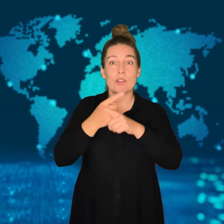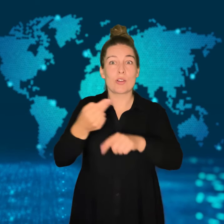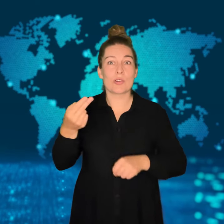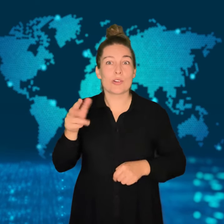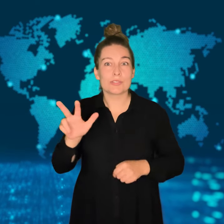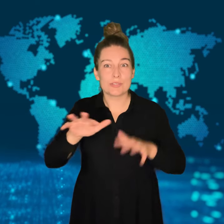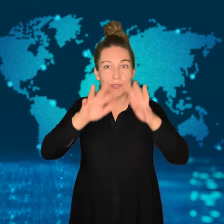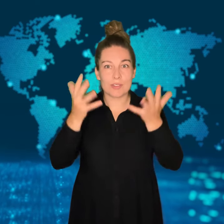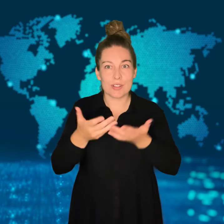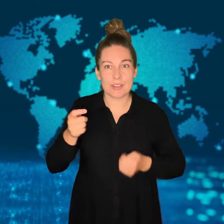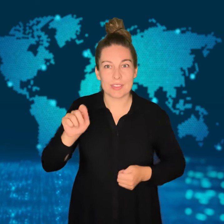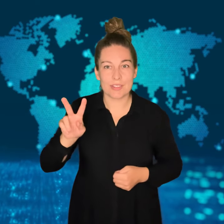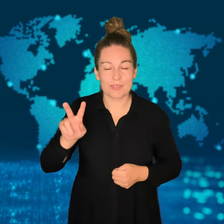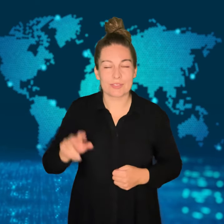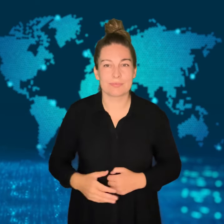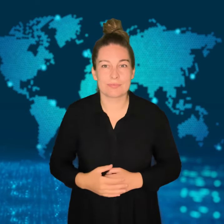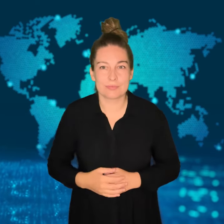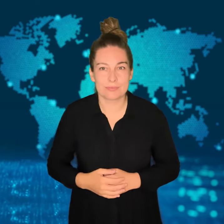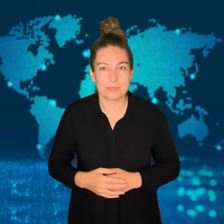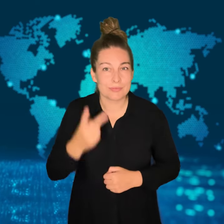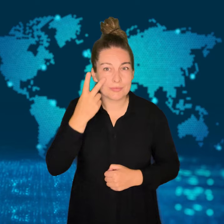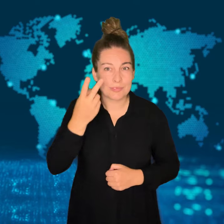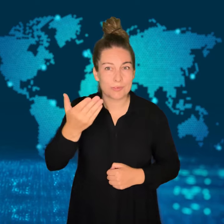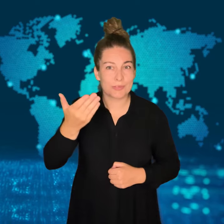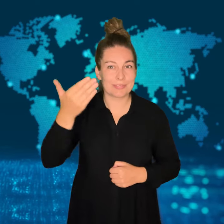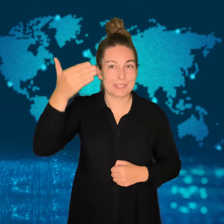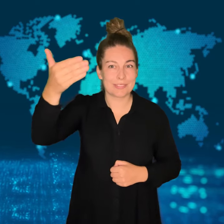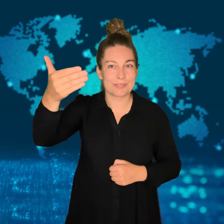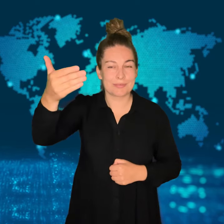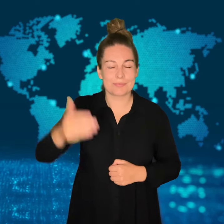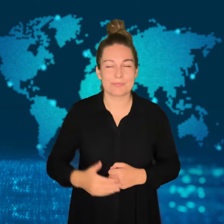to get new video updates! See you next time!